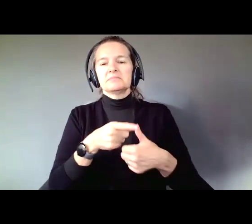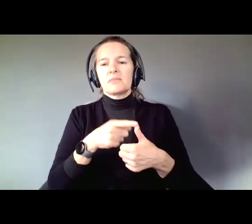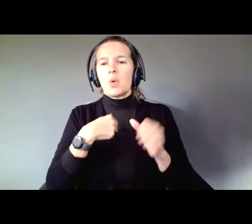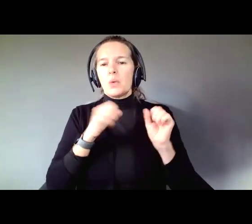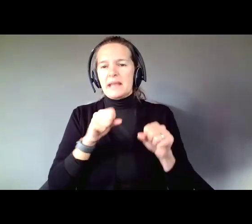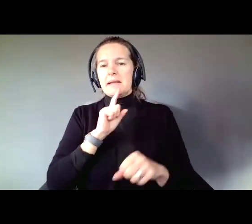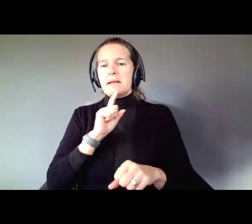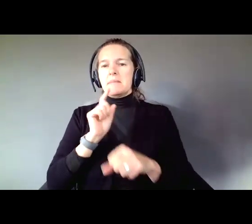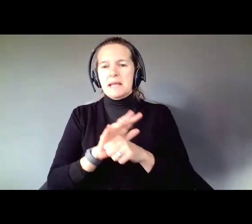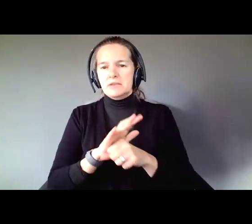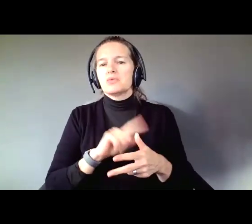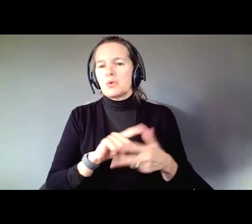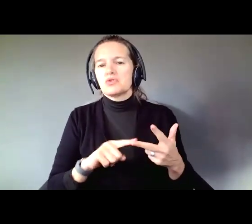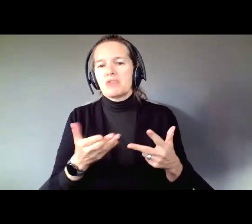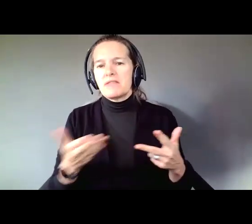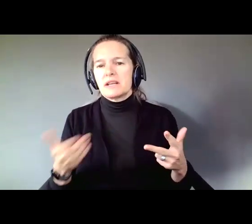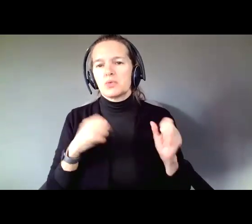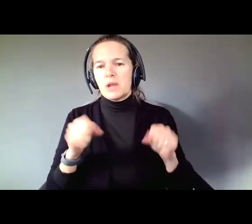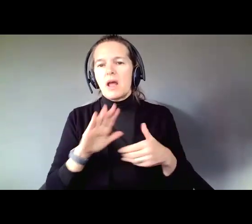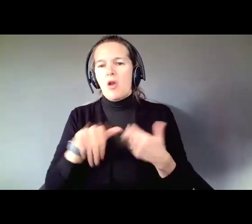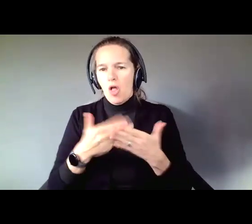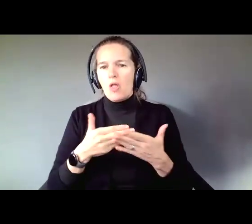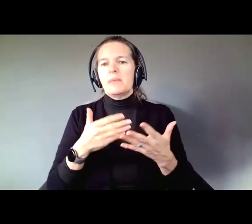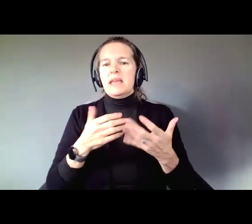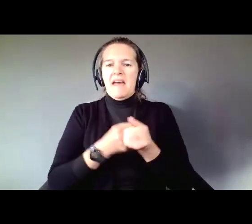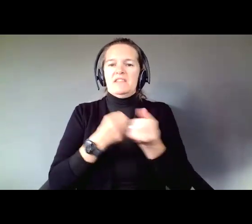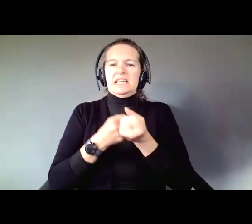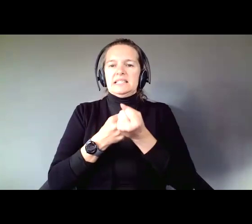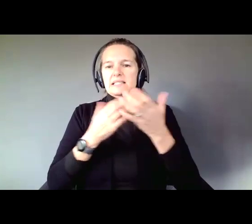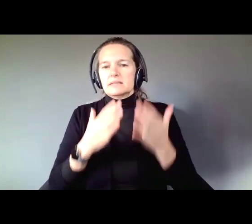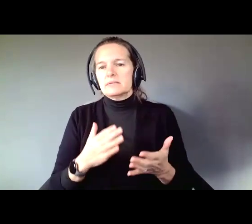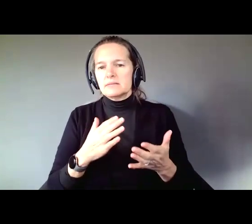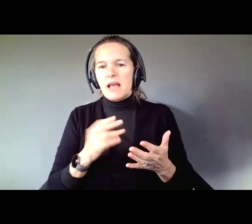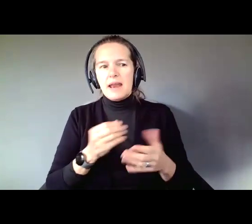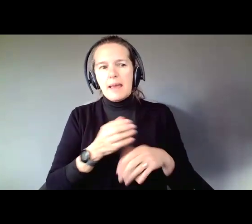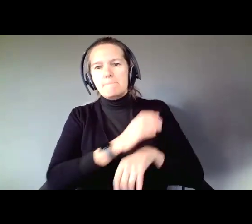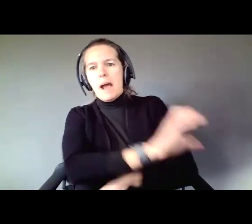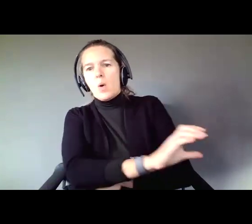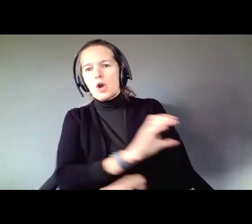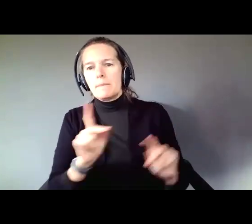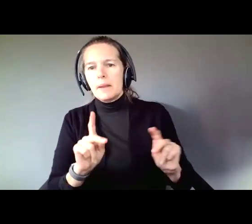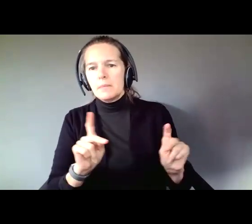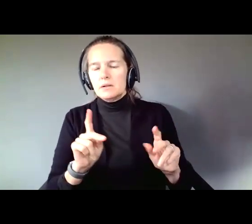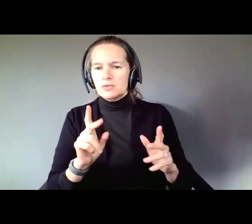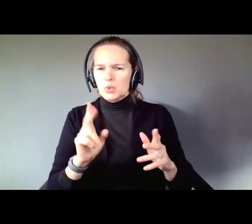things, we can all be advocates for Supported Decision Making, we can all empower people to use it to have their best possible lives.